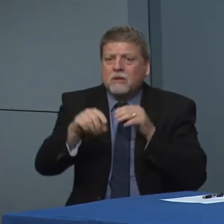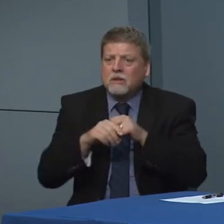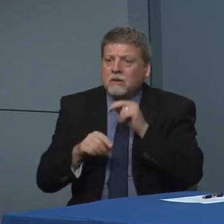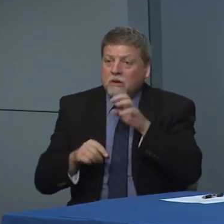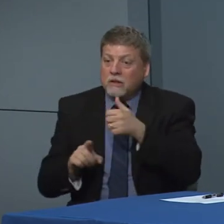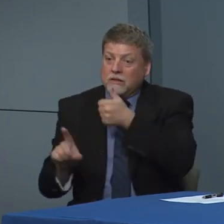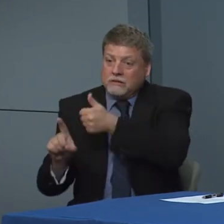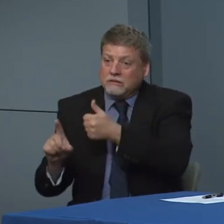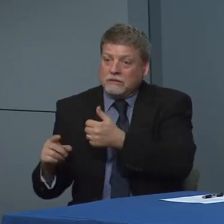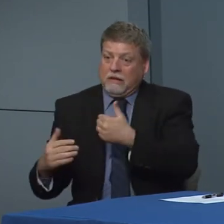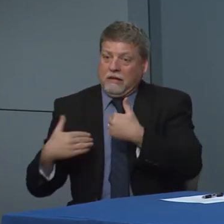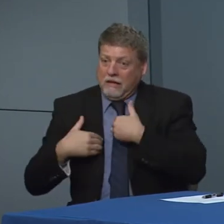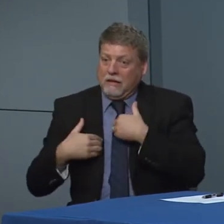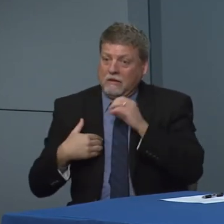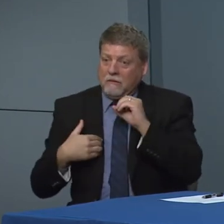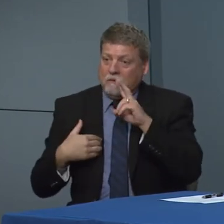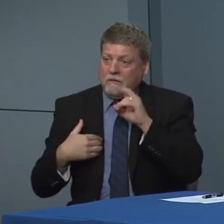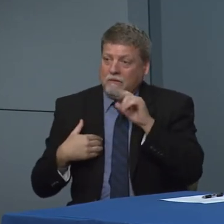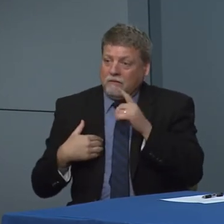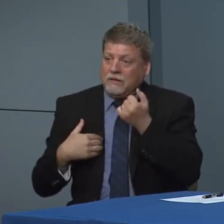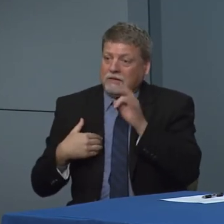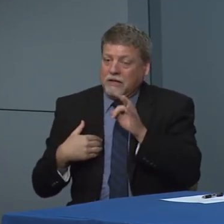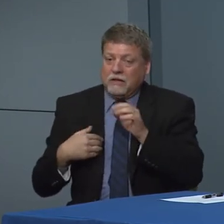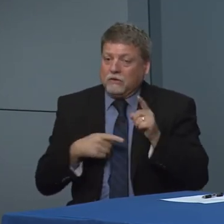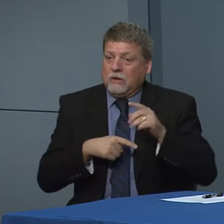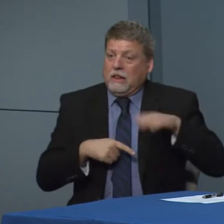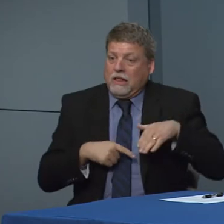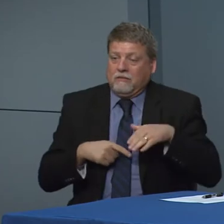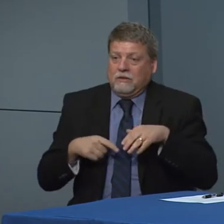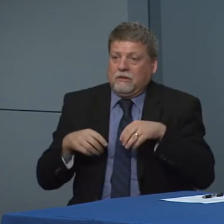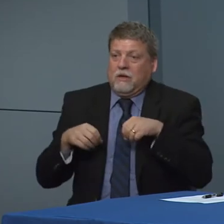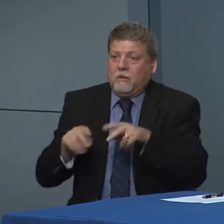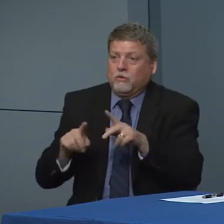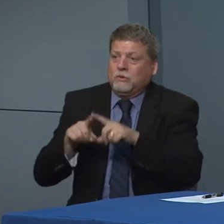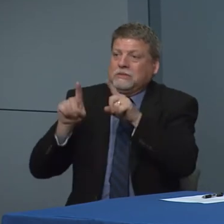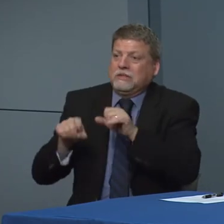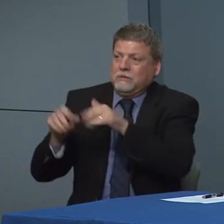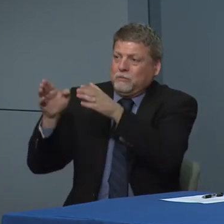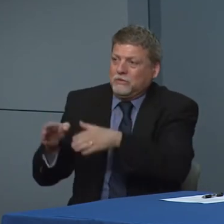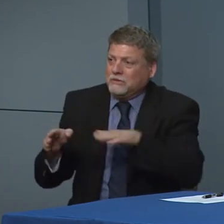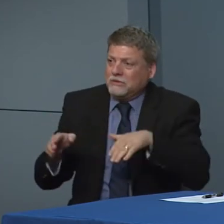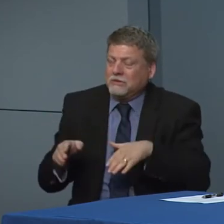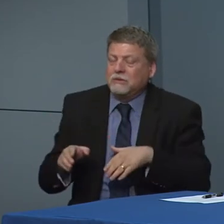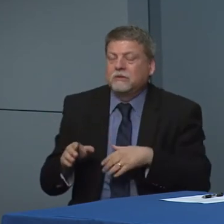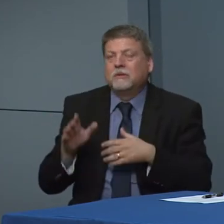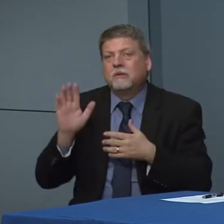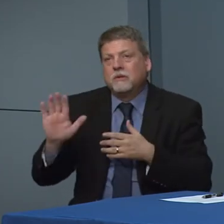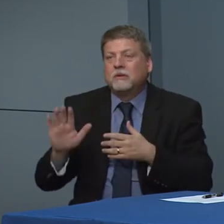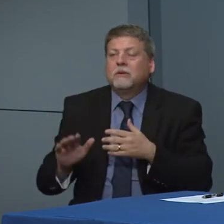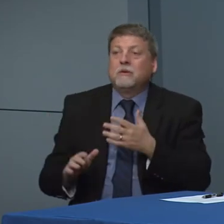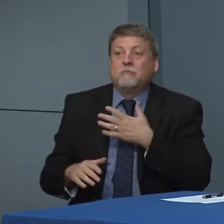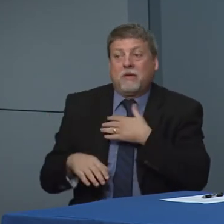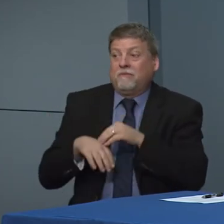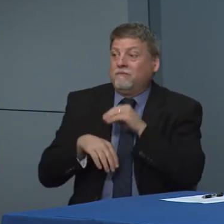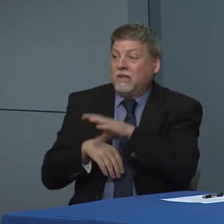Covert 19 you have not been able to test yet. So what I would say if someone is having symptoms of